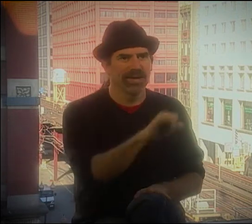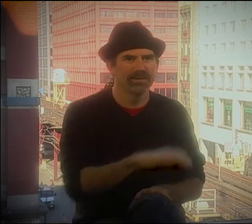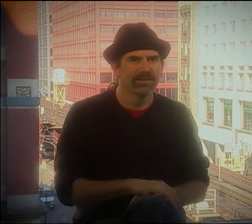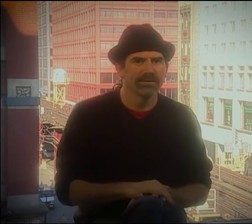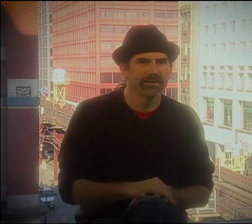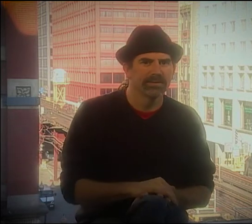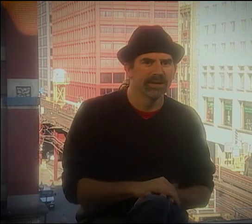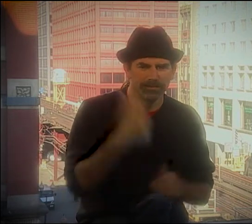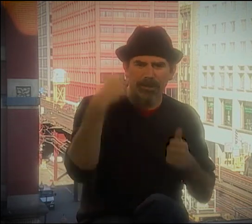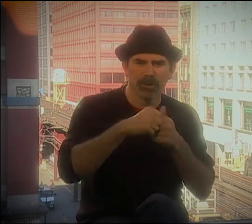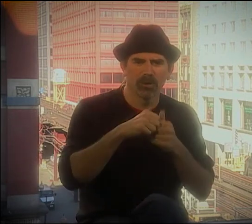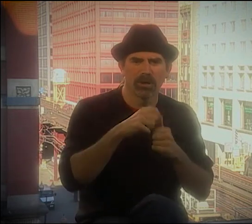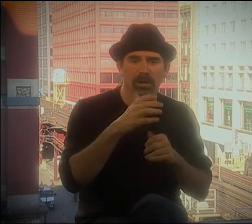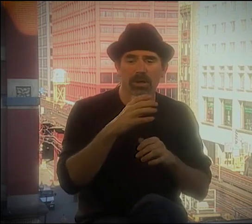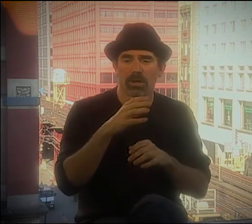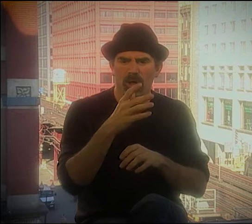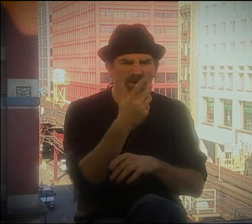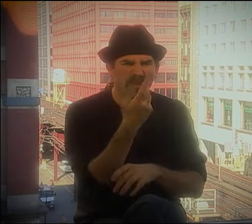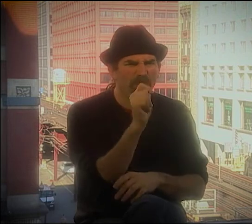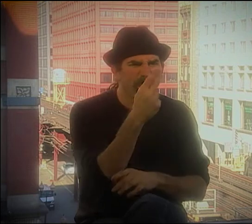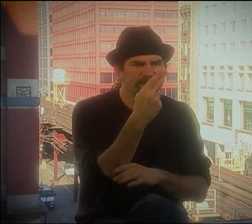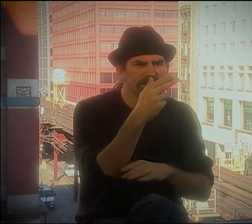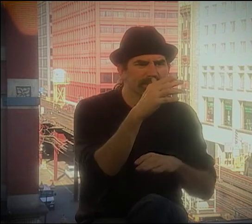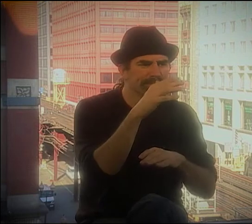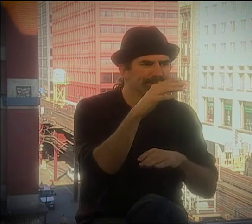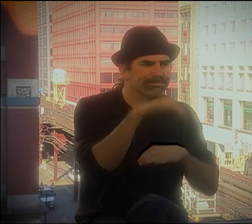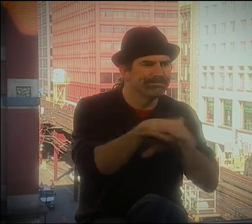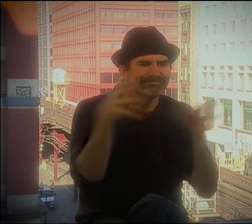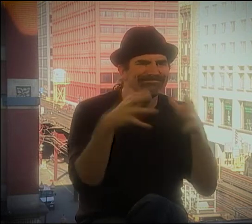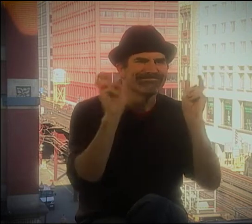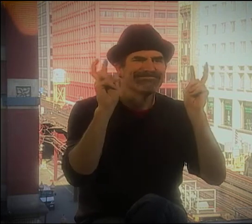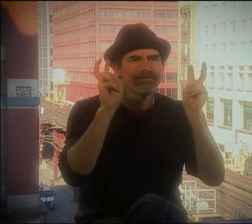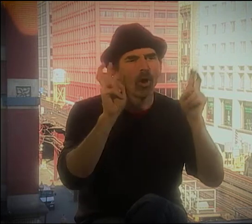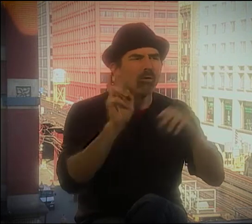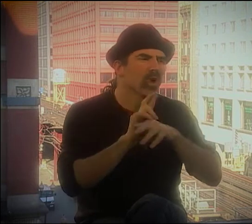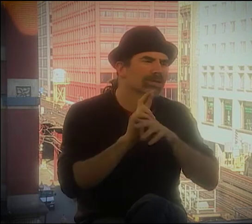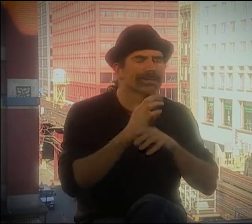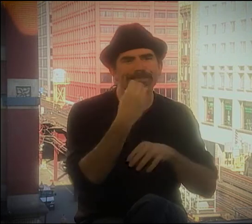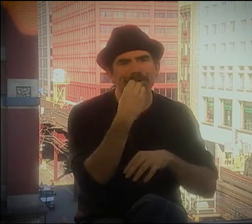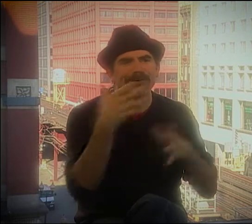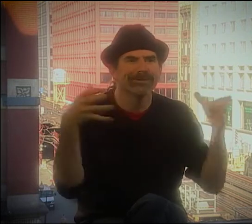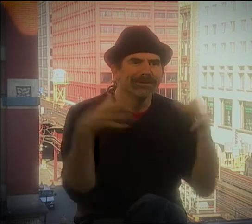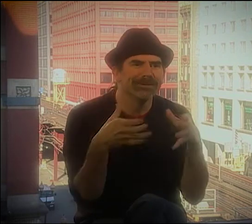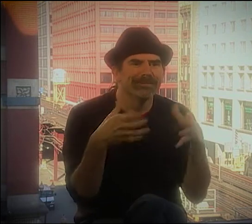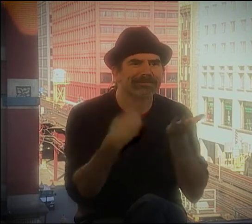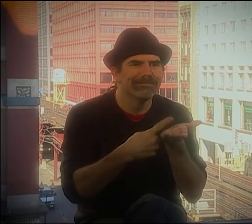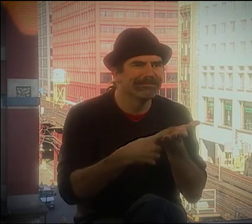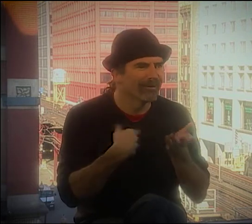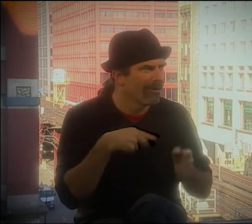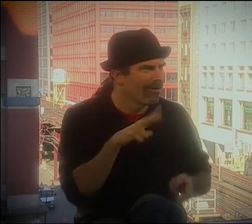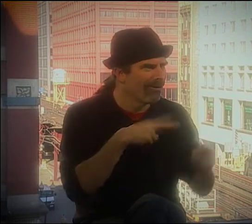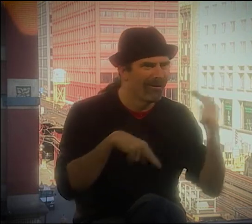WERE GETTING PEOPLE EXCITED ABOUT IT." I'LL NEVER FORGET THAT. I REMEMBER WAS ON A THURSDAY EVENING.